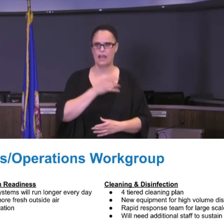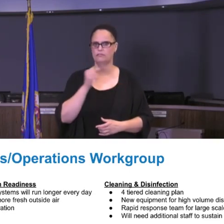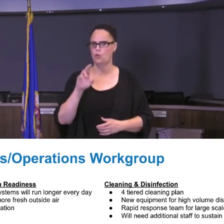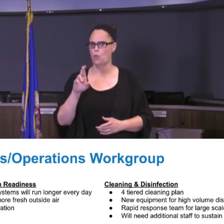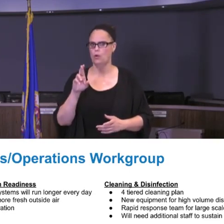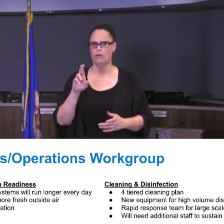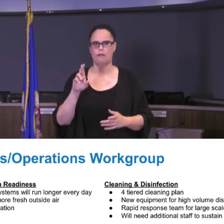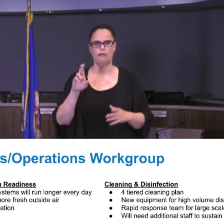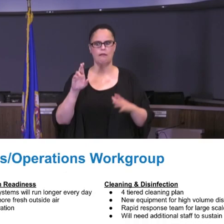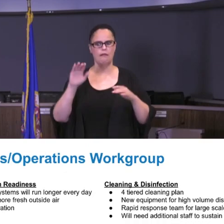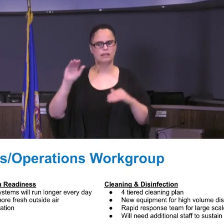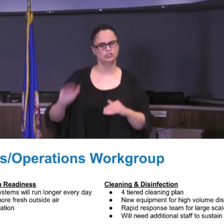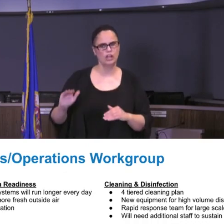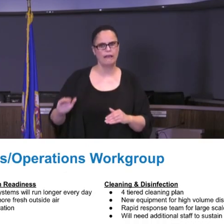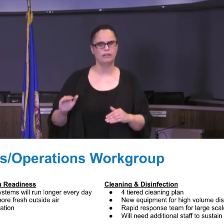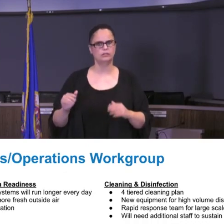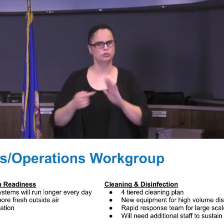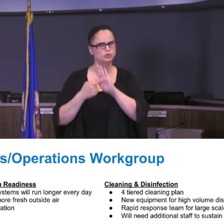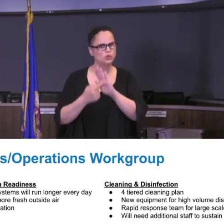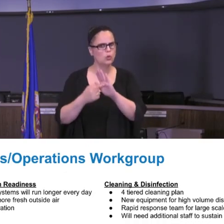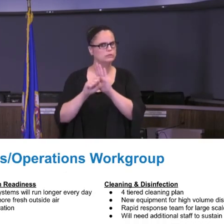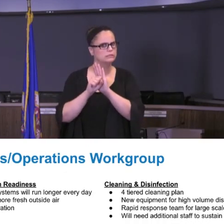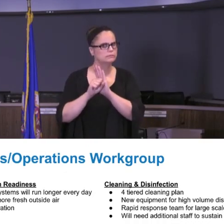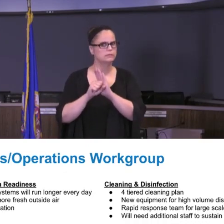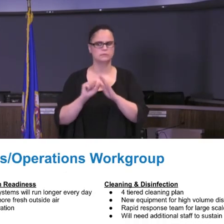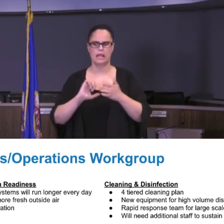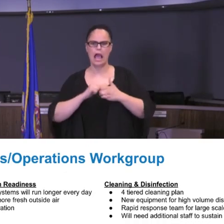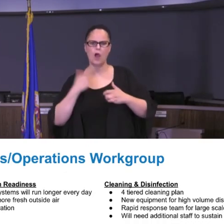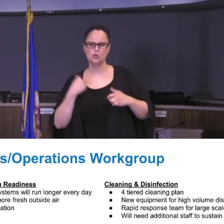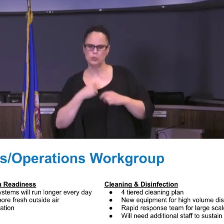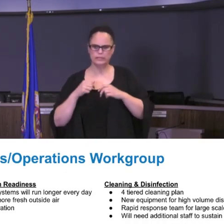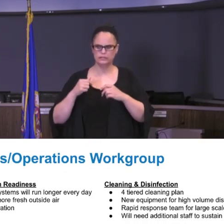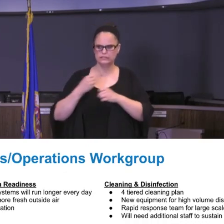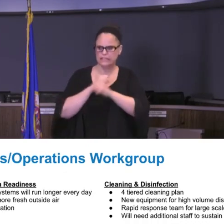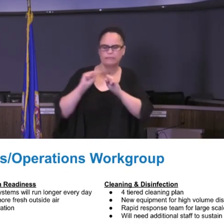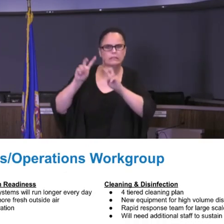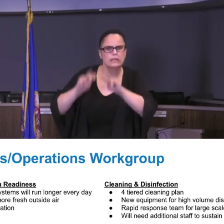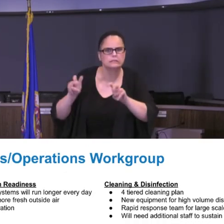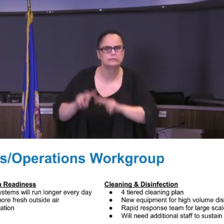symptoms. What is a safe way that we can assess without